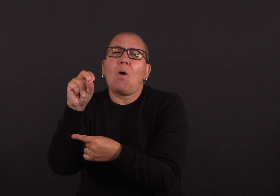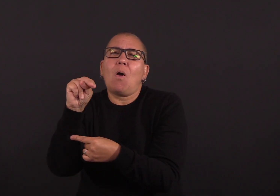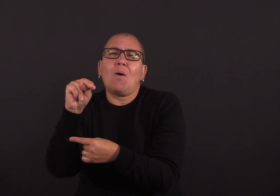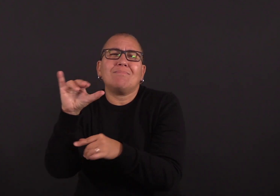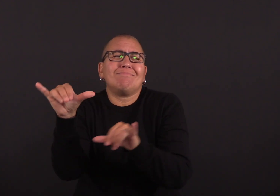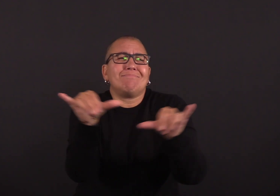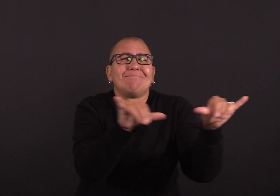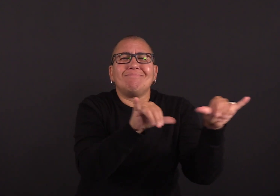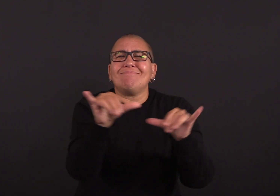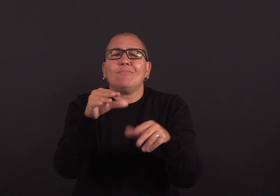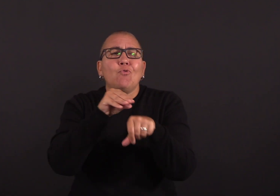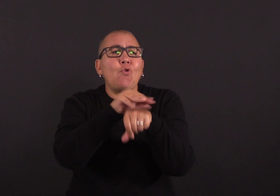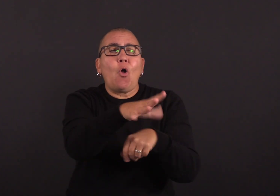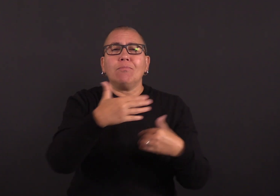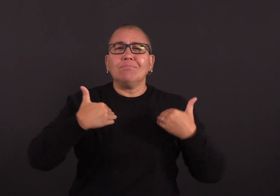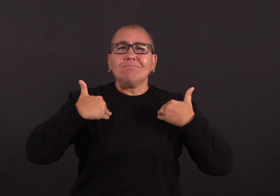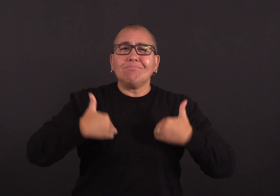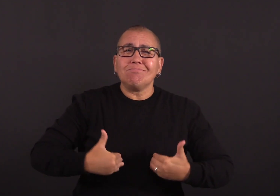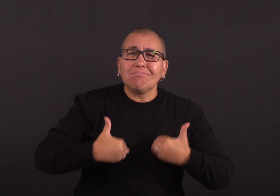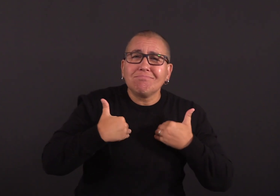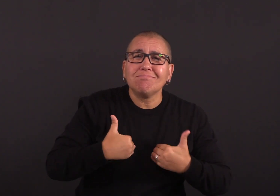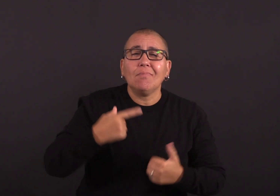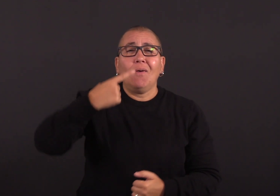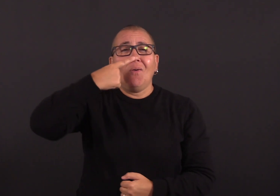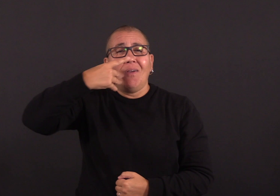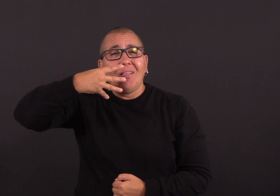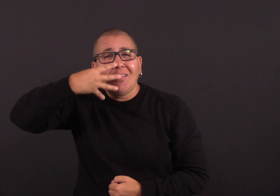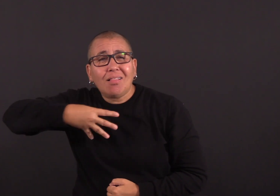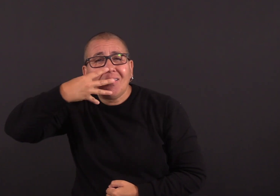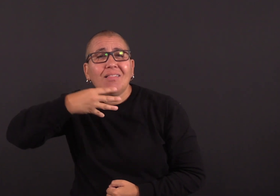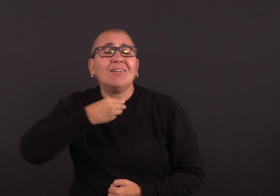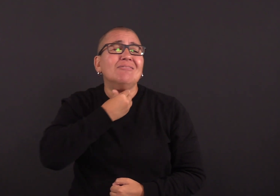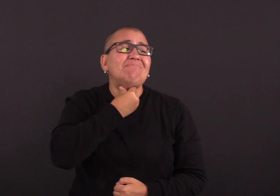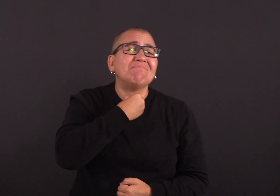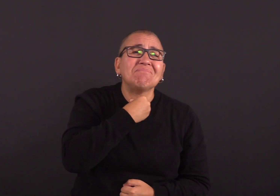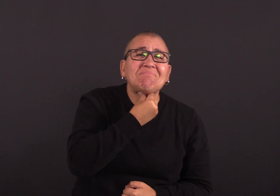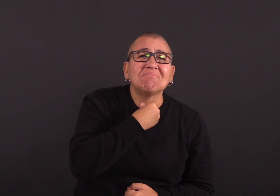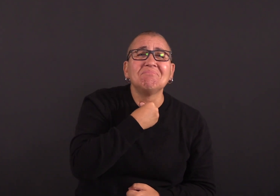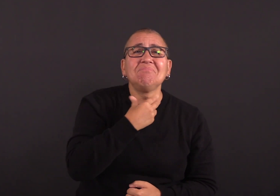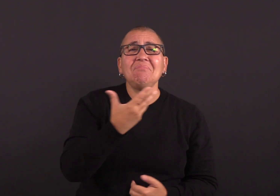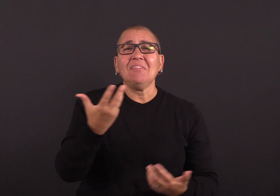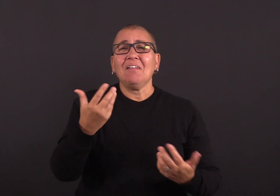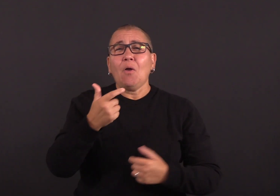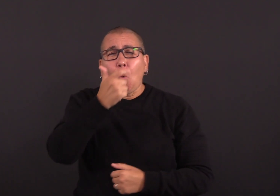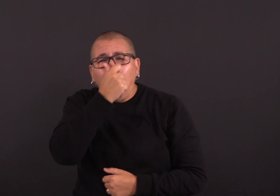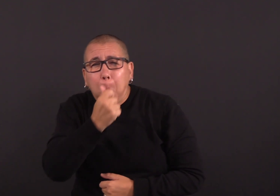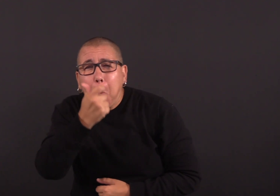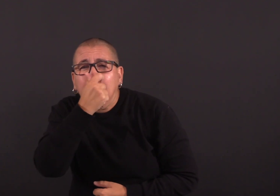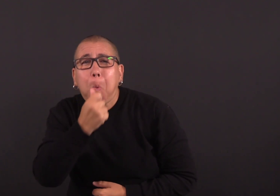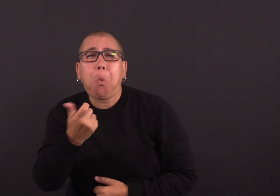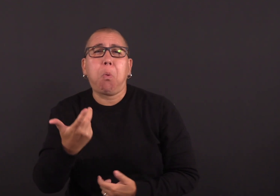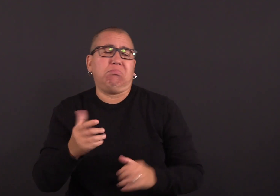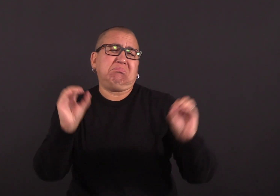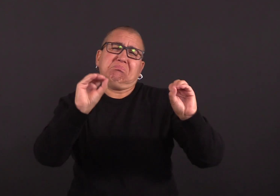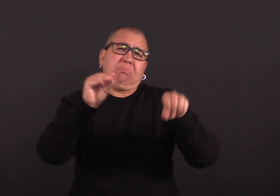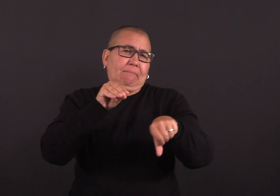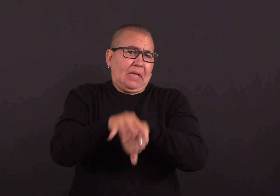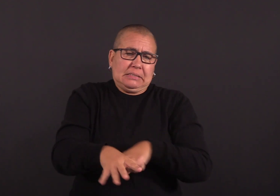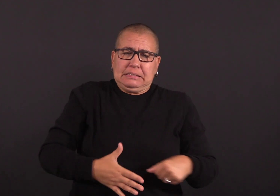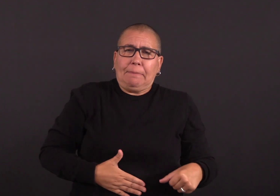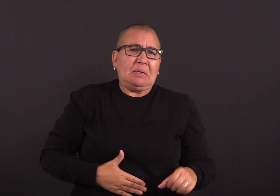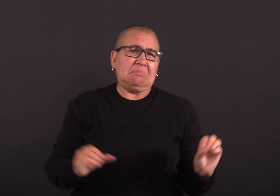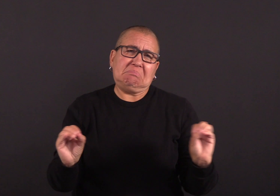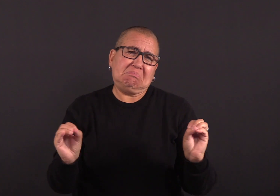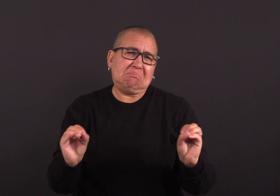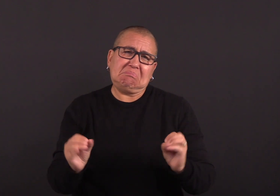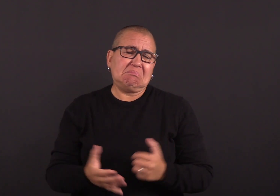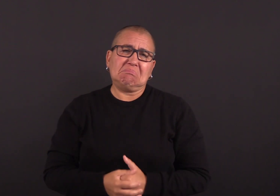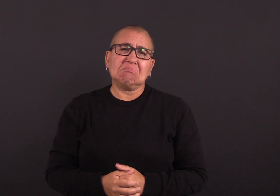symptoms, Dr. Roberts explains. But people 65 or older or who have a weak immune system